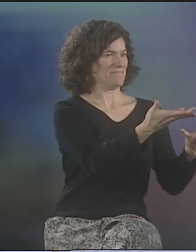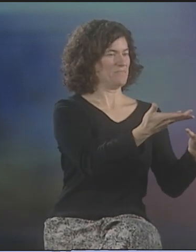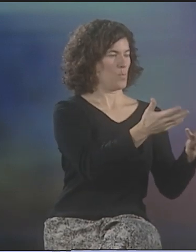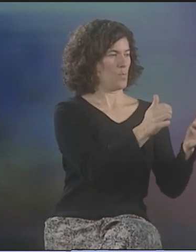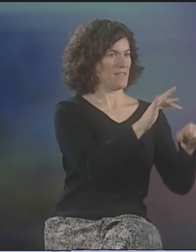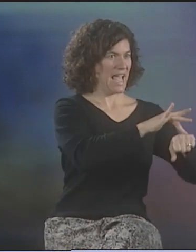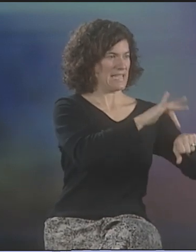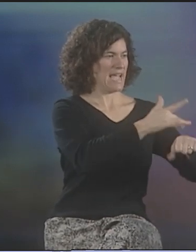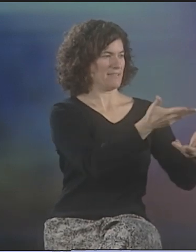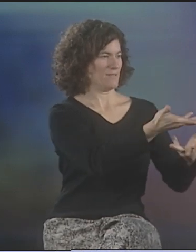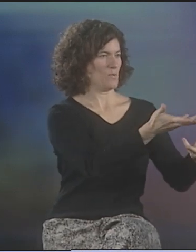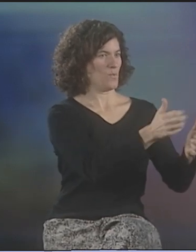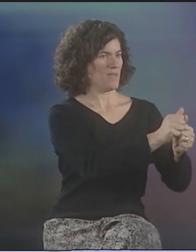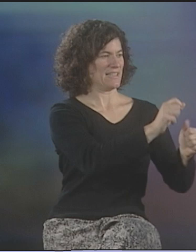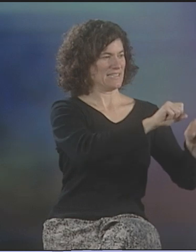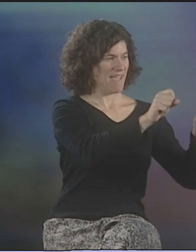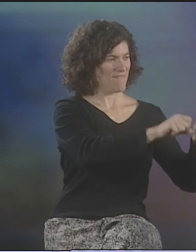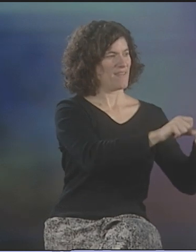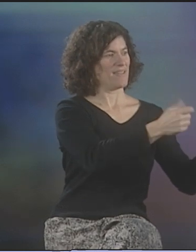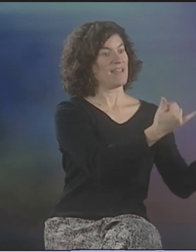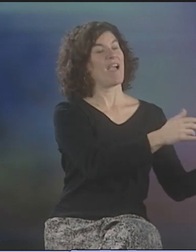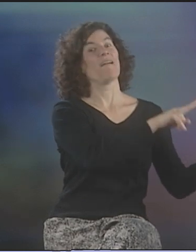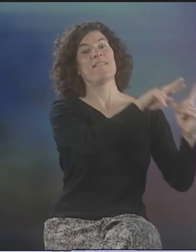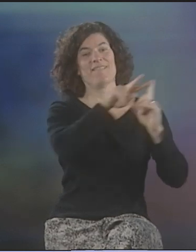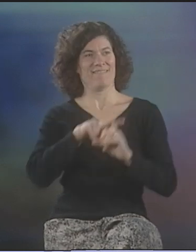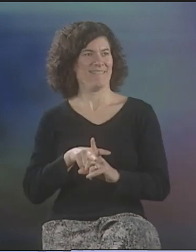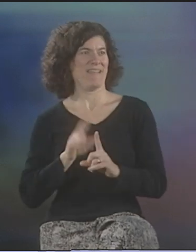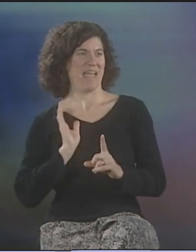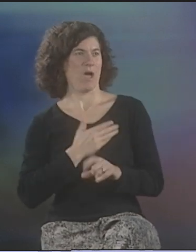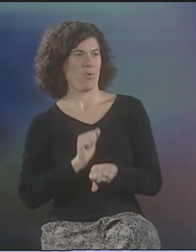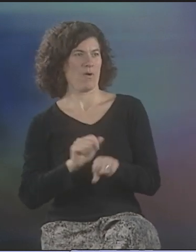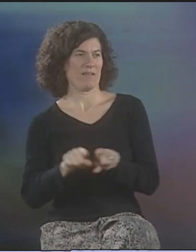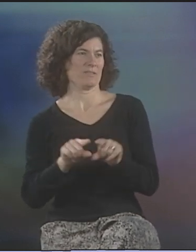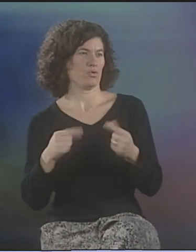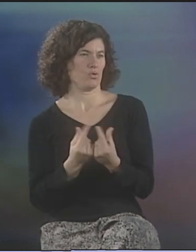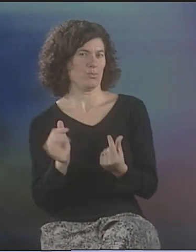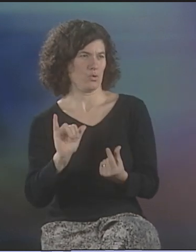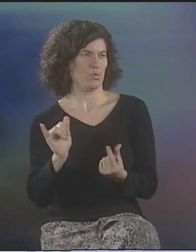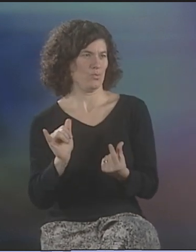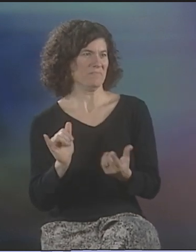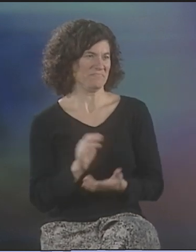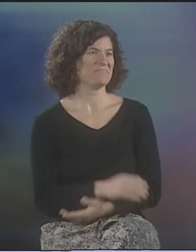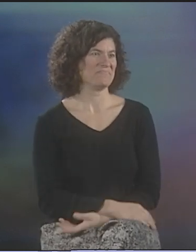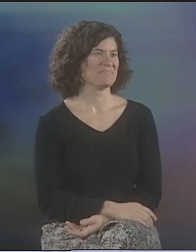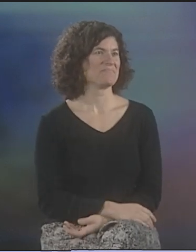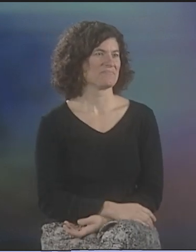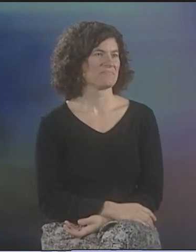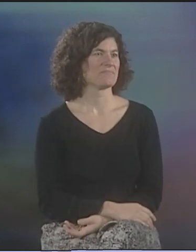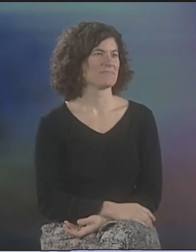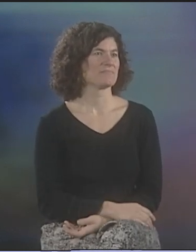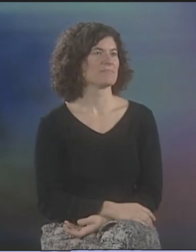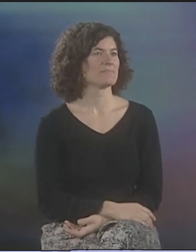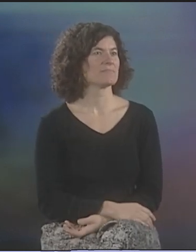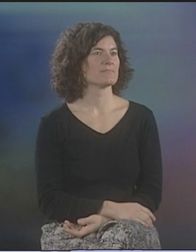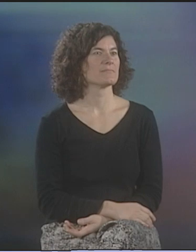DANCE GROUP IN THE IMPROV SESSIONS, AND SO, THEN WE TRANSFERRED A LOT OF THOSE CONCEPTS TO OUR GROUP WORK.